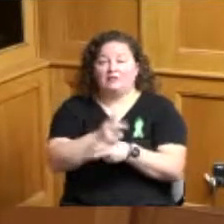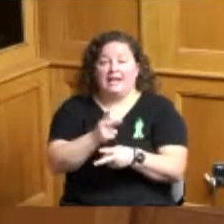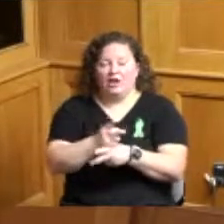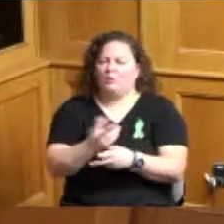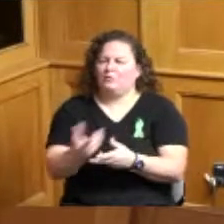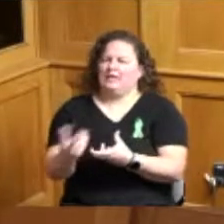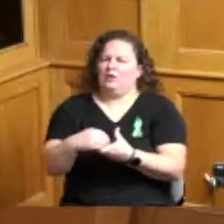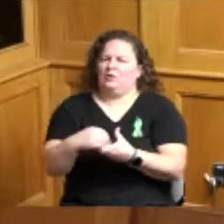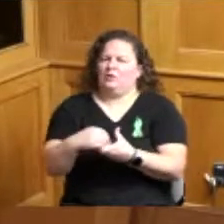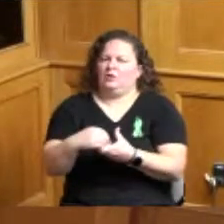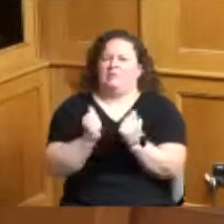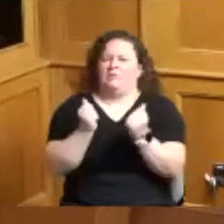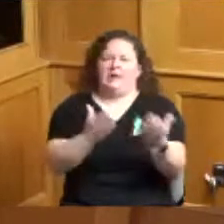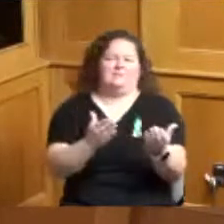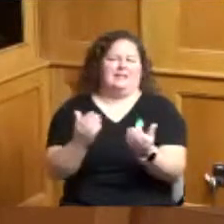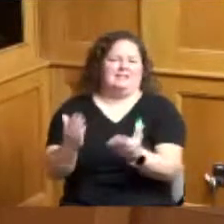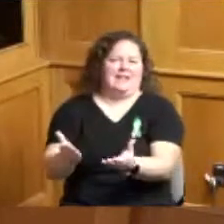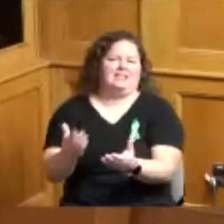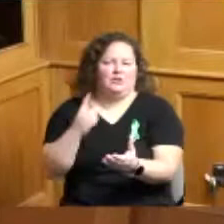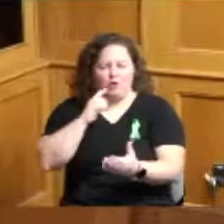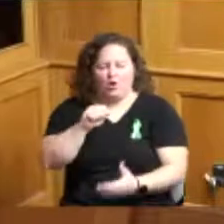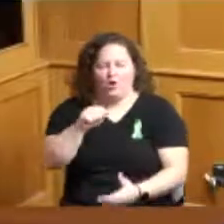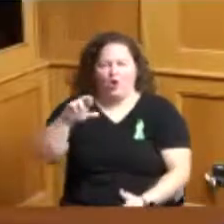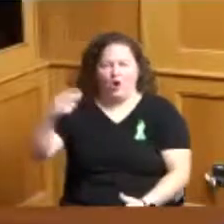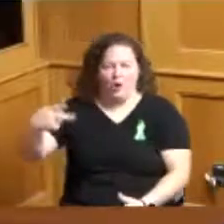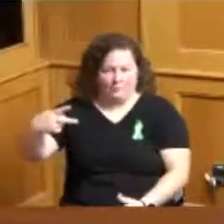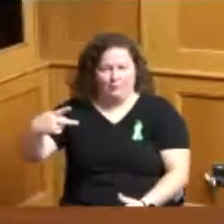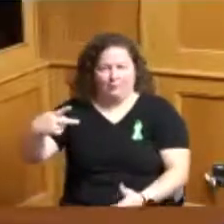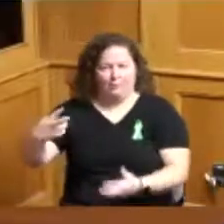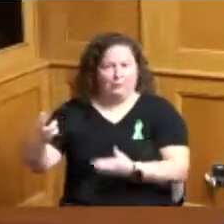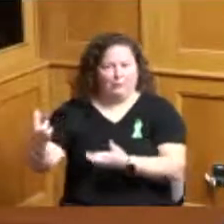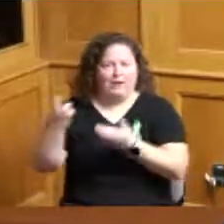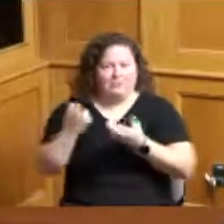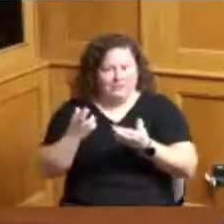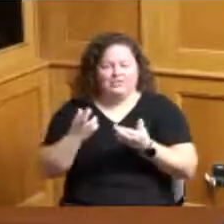recommendations in the ARP recommendations that came back to the Board we heard that